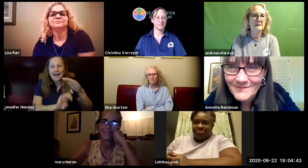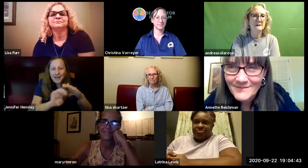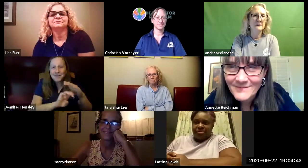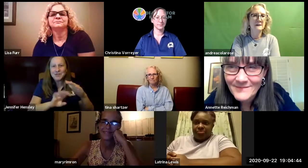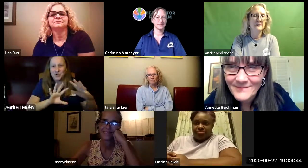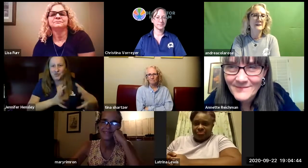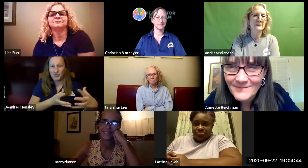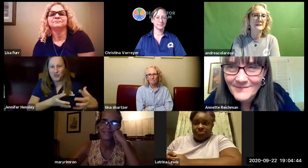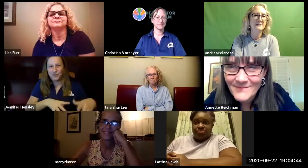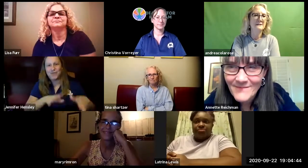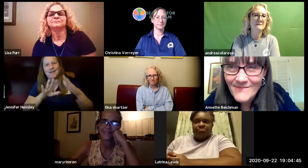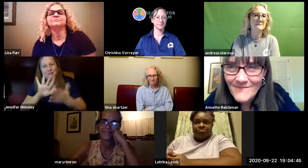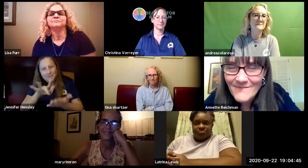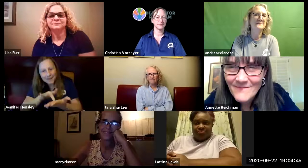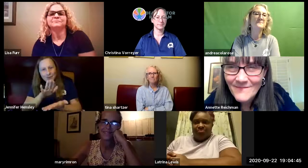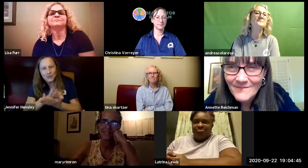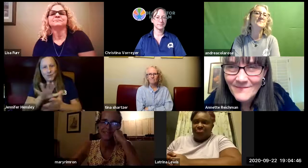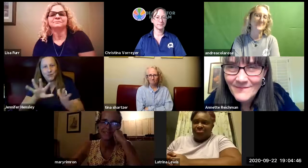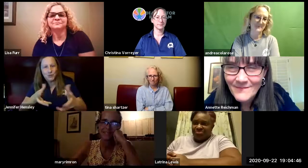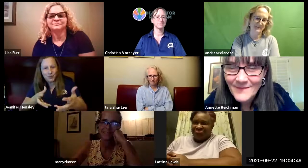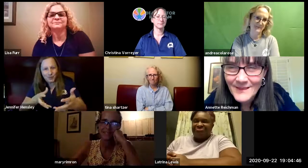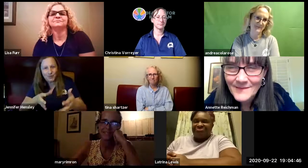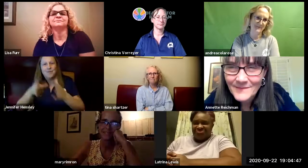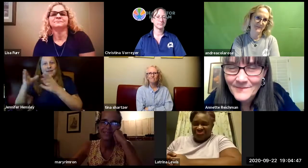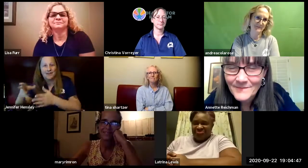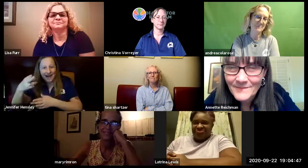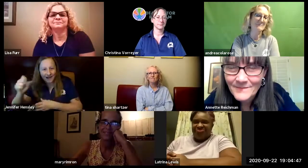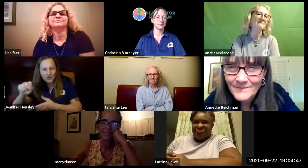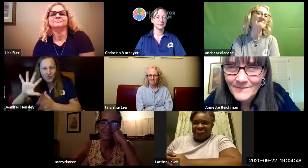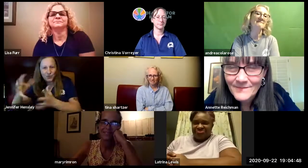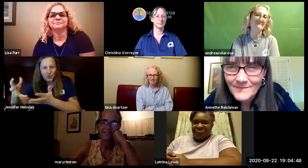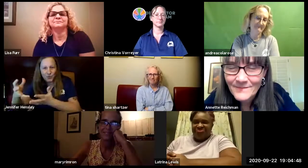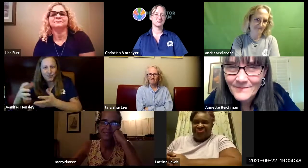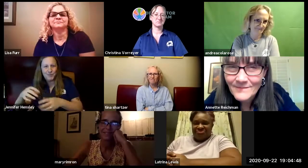all the students together and there will be separate groups